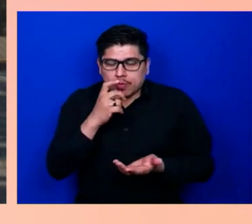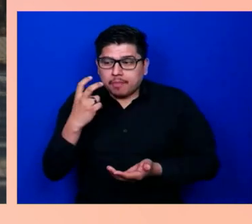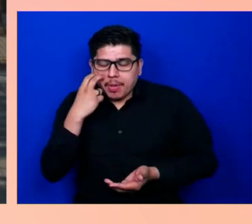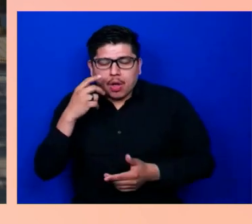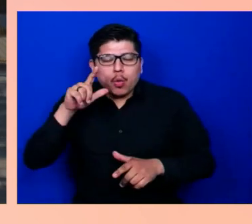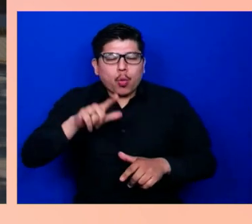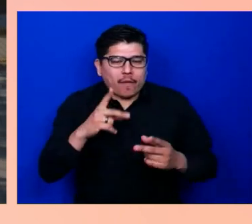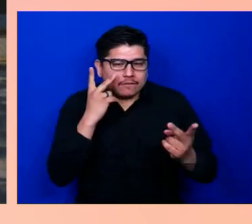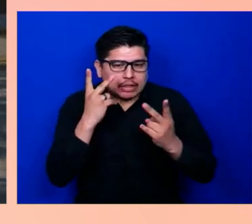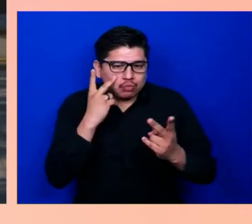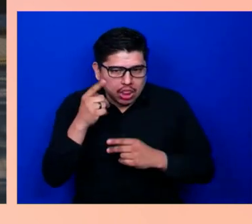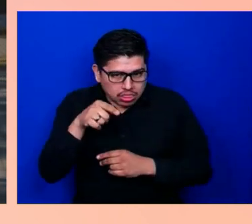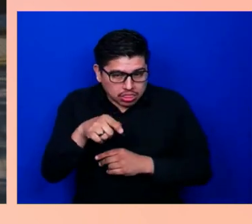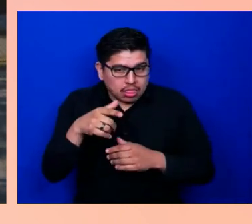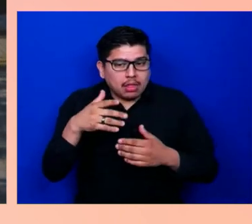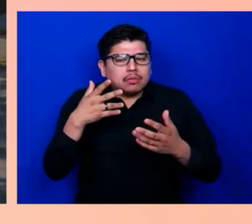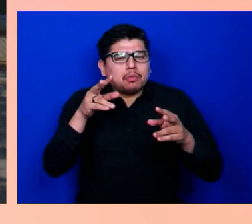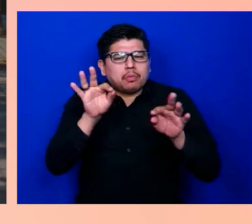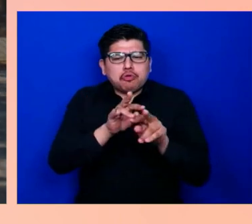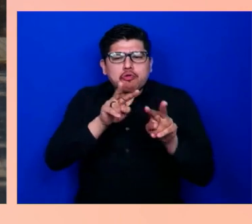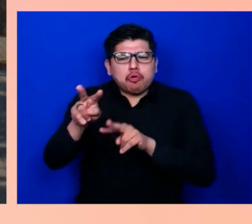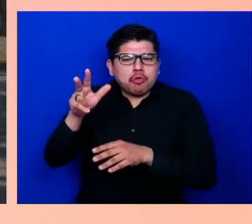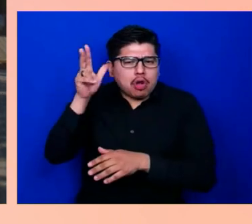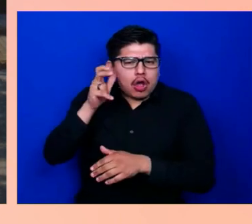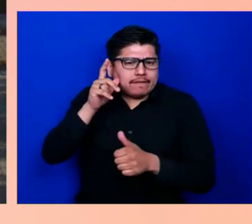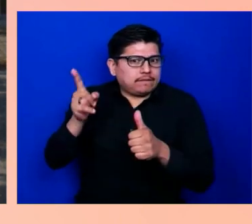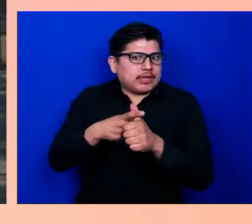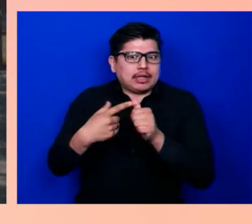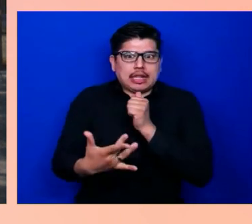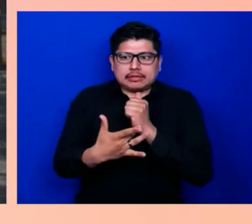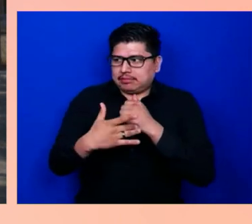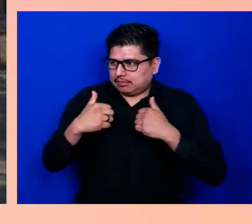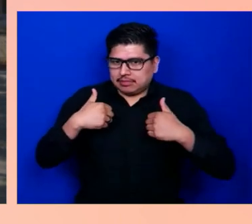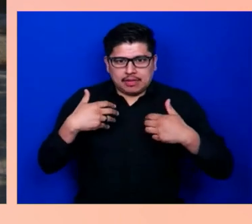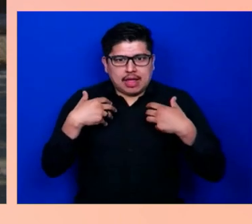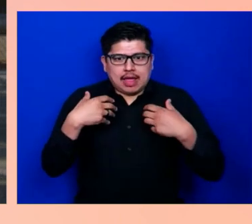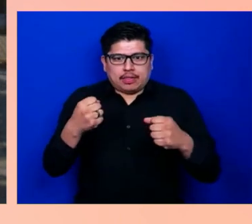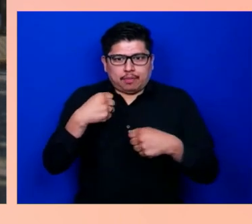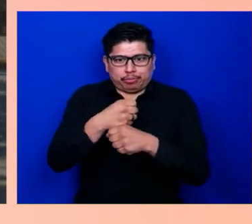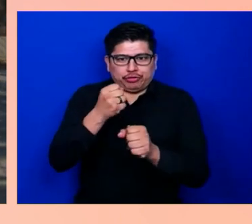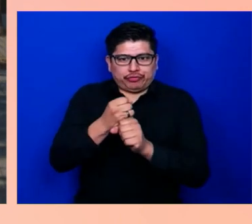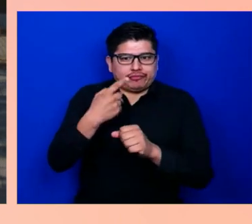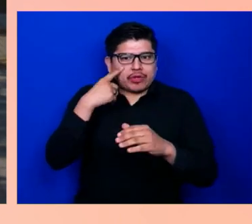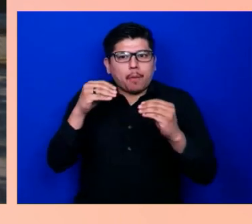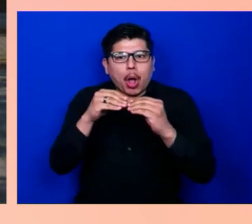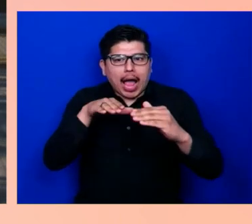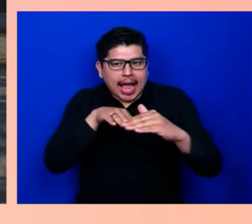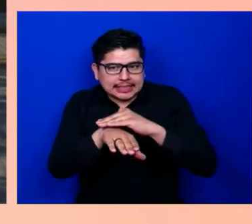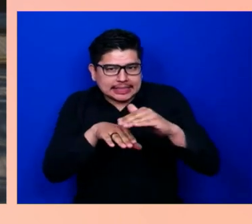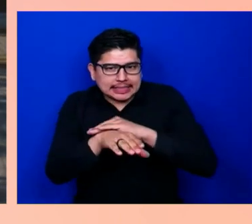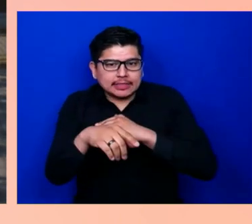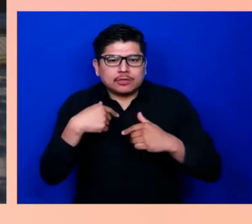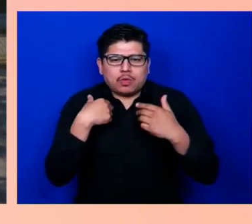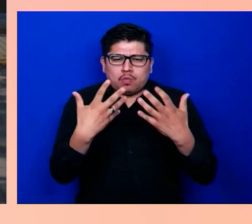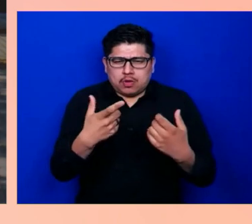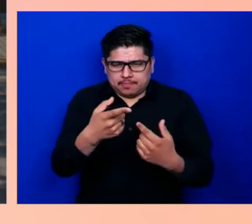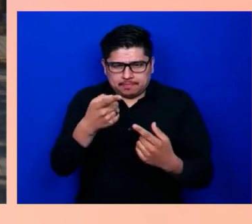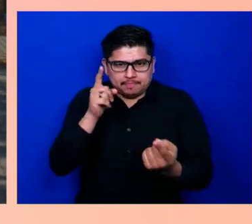health products far more accessible. I want you to meet two amazing people who are the driving force behind it.